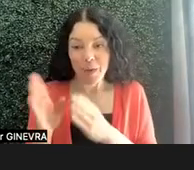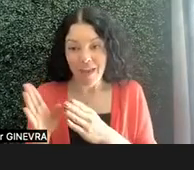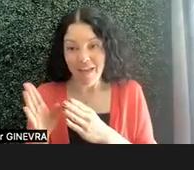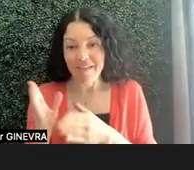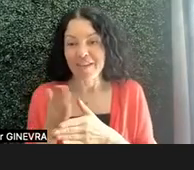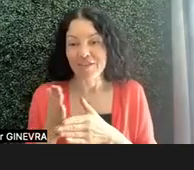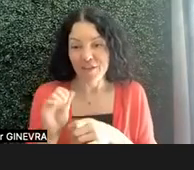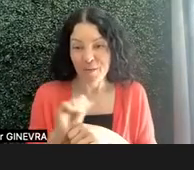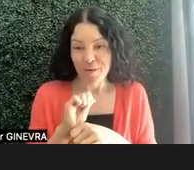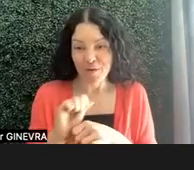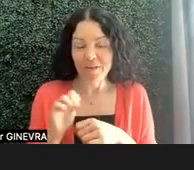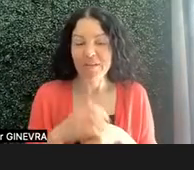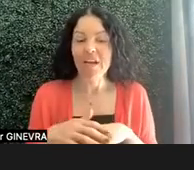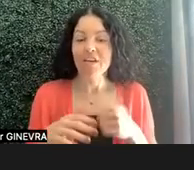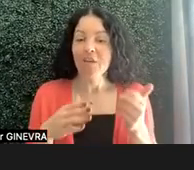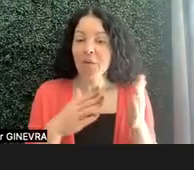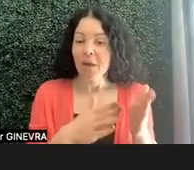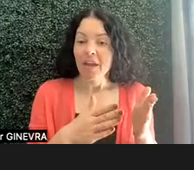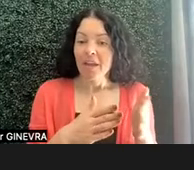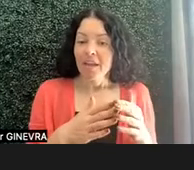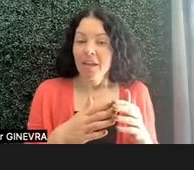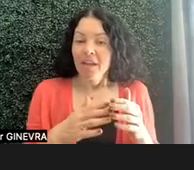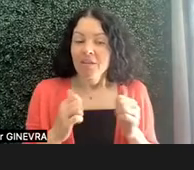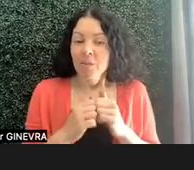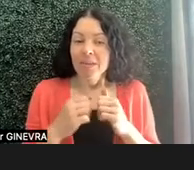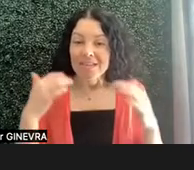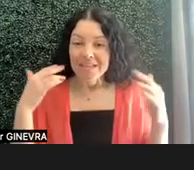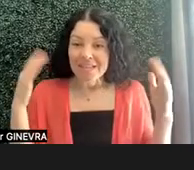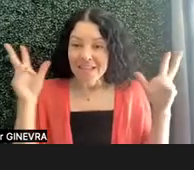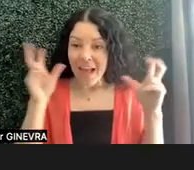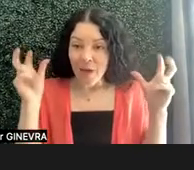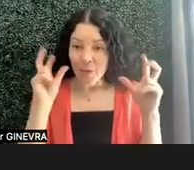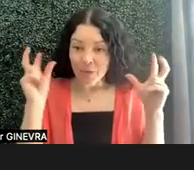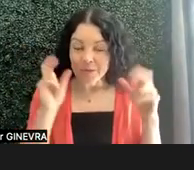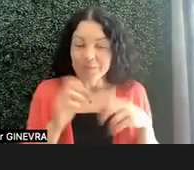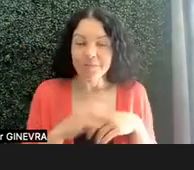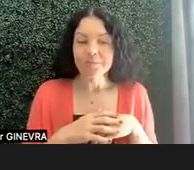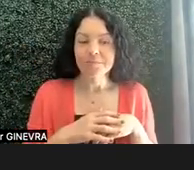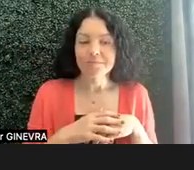Another way that they shared their work. When we talked about sound, the students all created musical instruments.